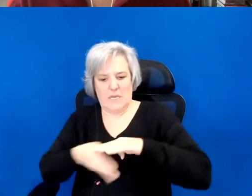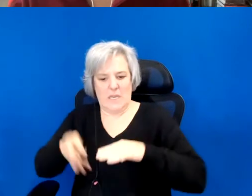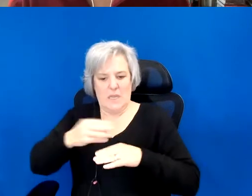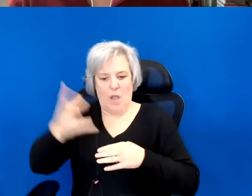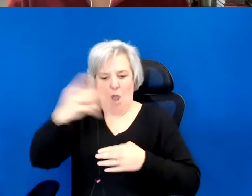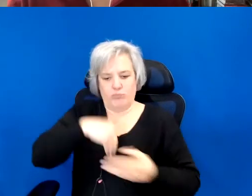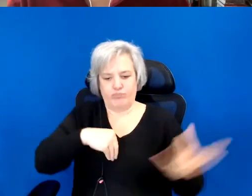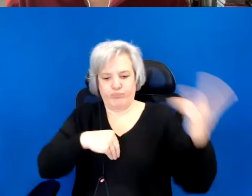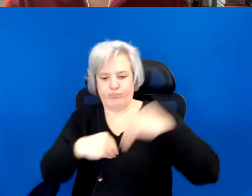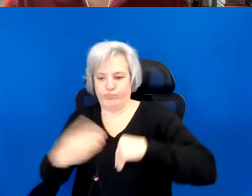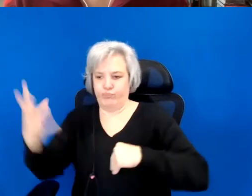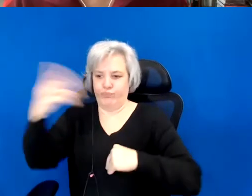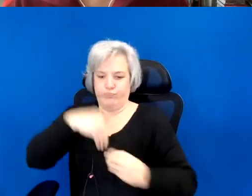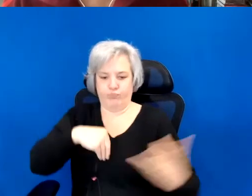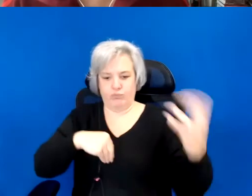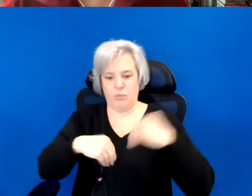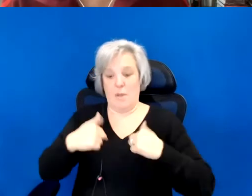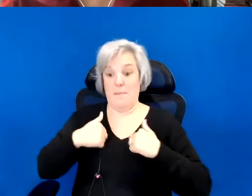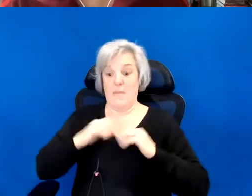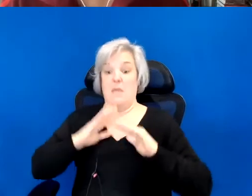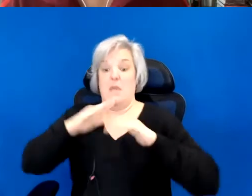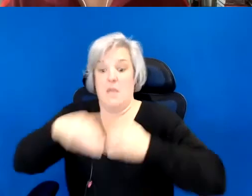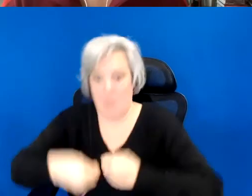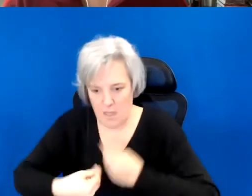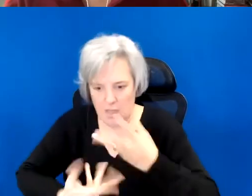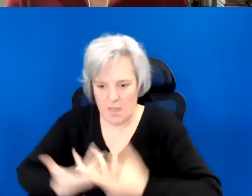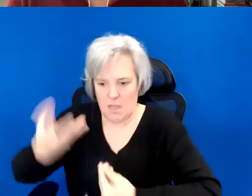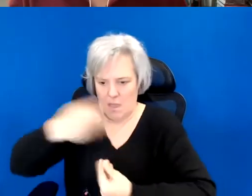you are unfolded in. Precisely in order to act.